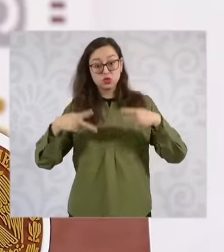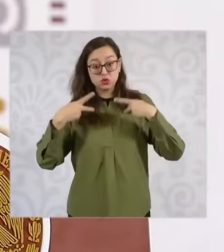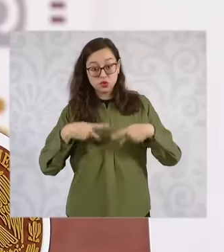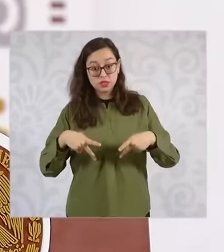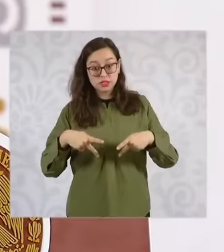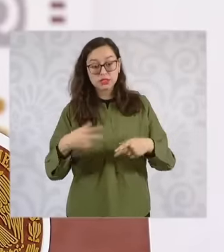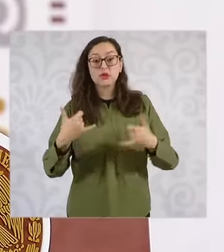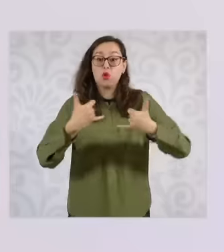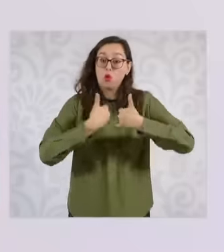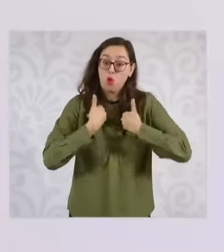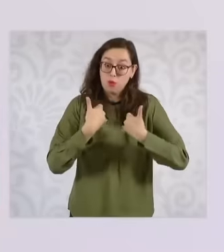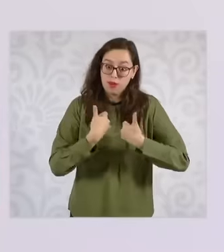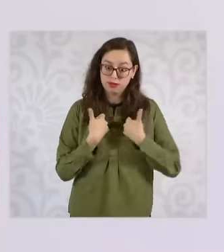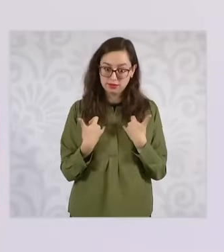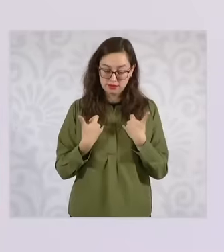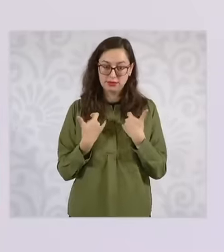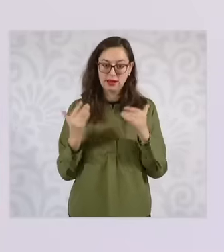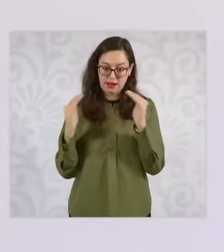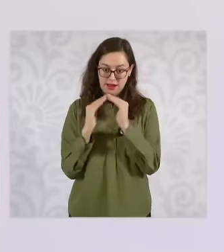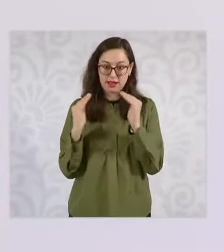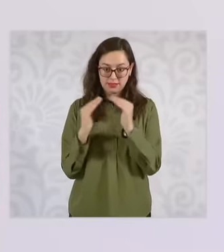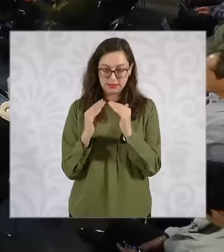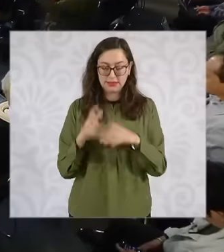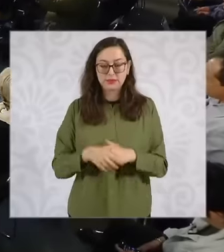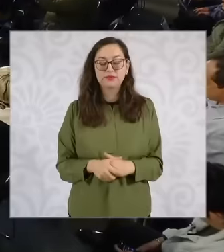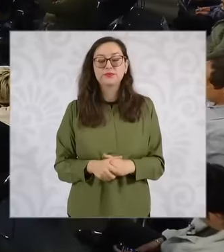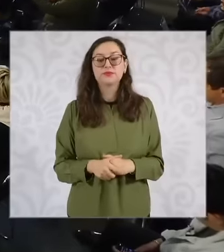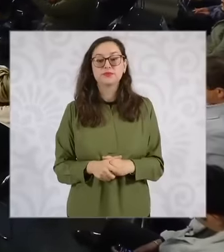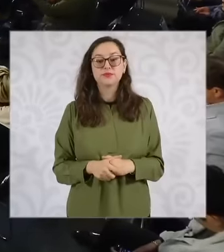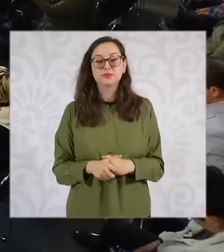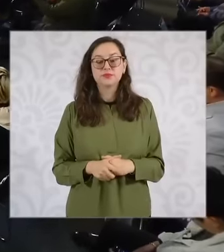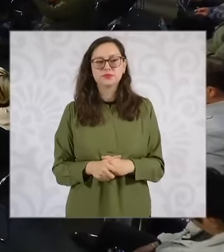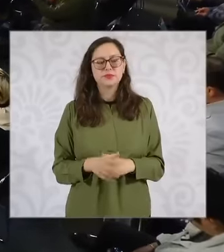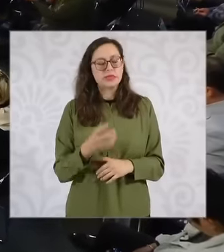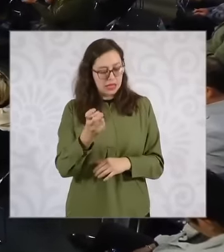young people, have access to housing. You would be sorry right now that I have that note, eh